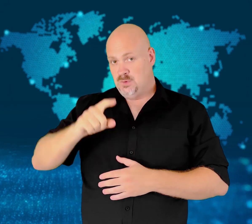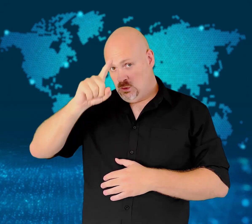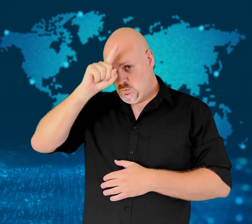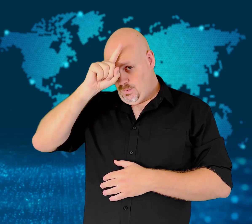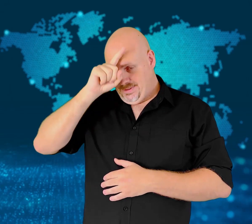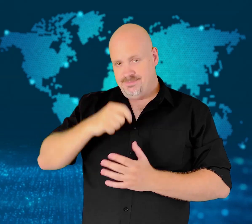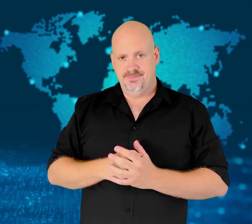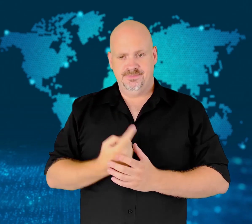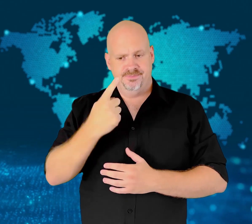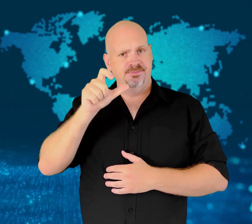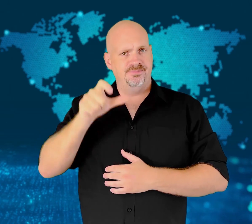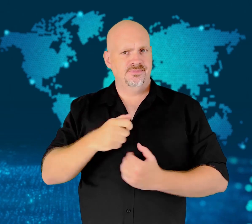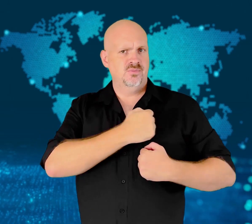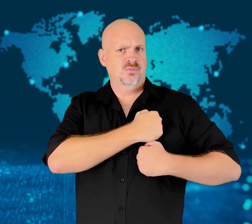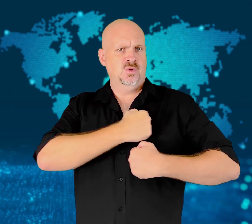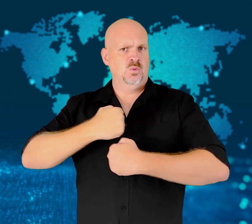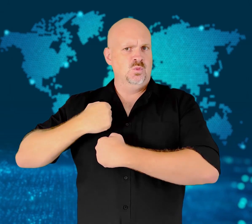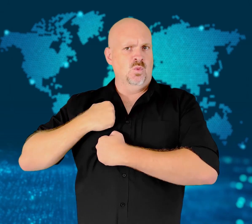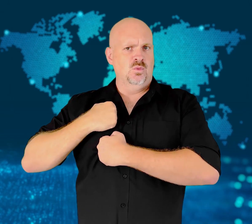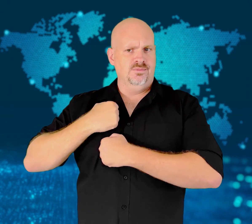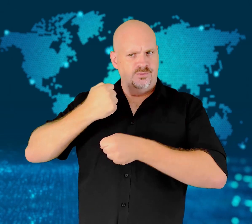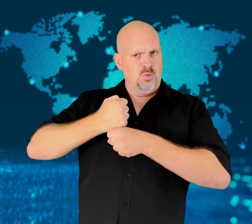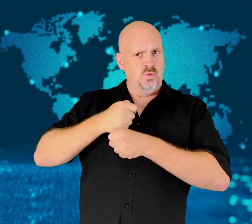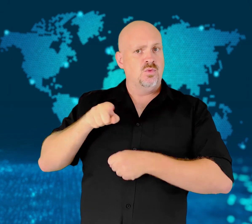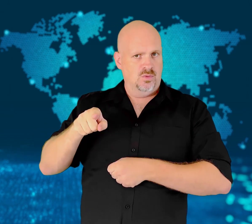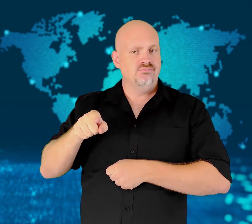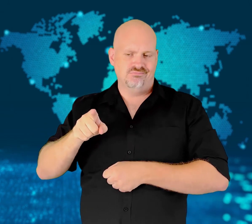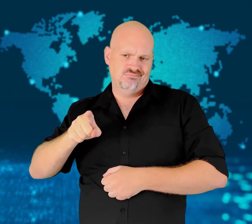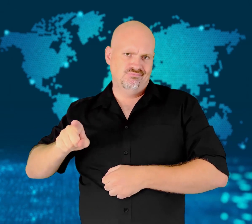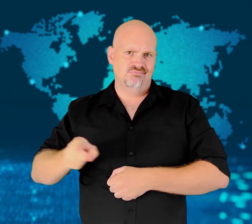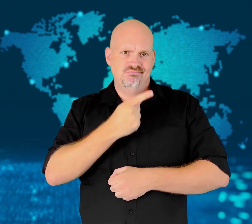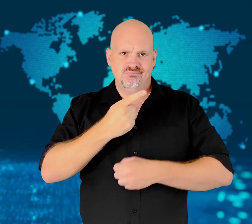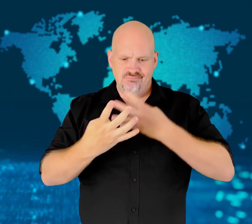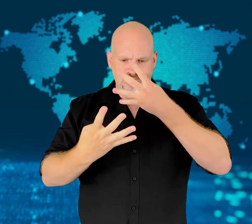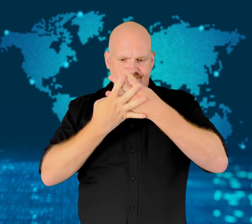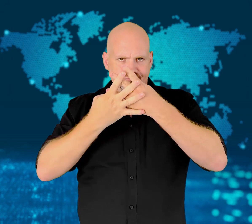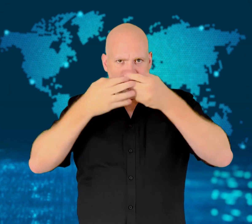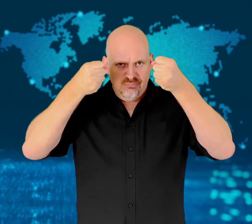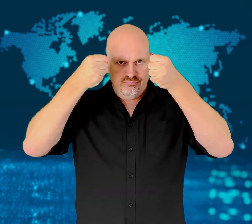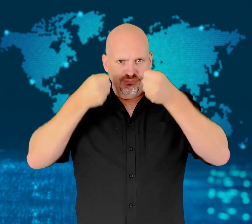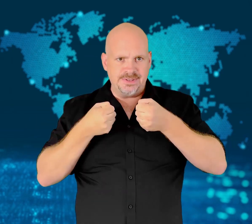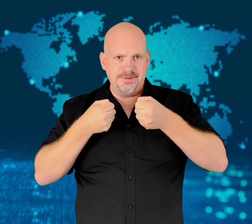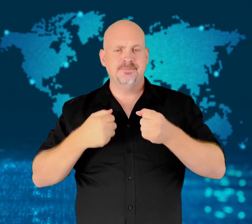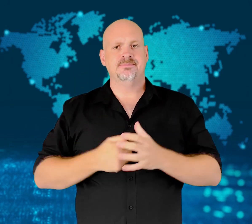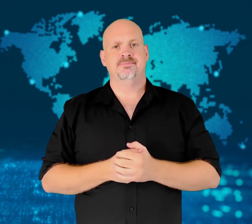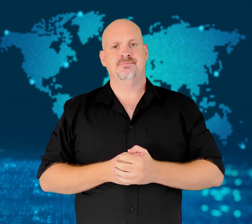Soldier sentenced to prison